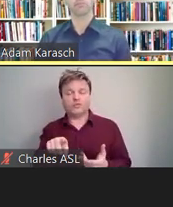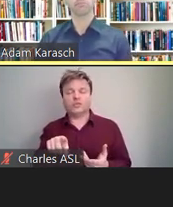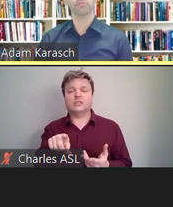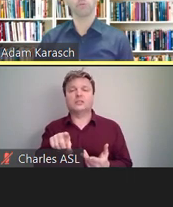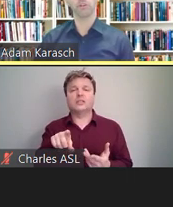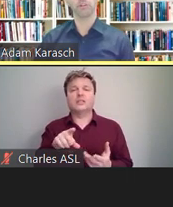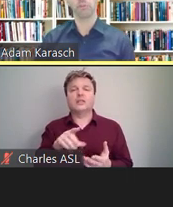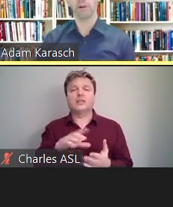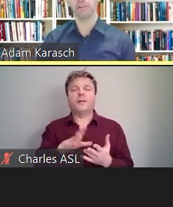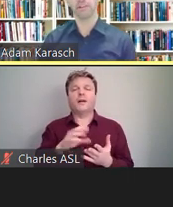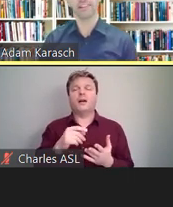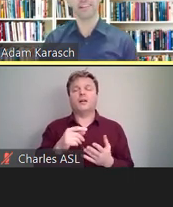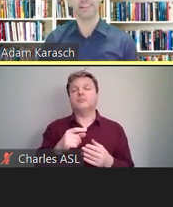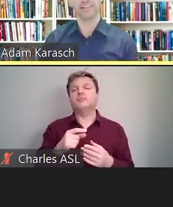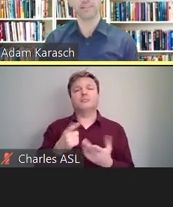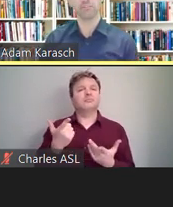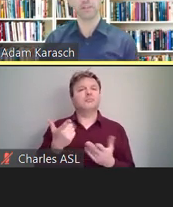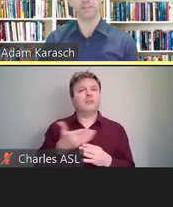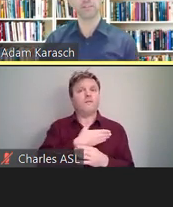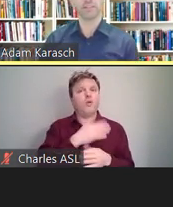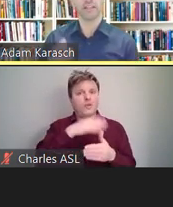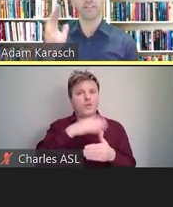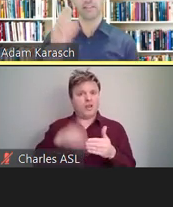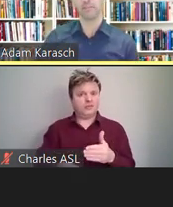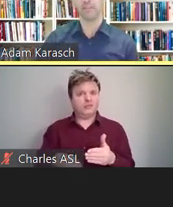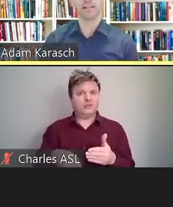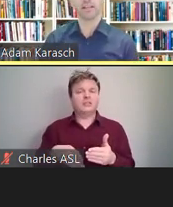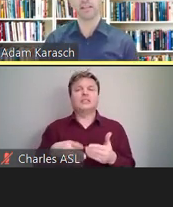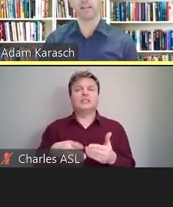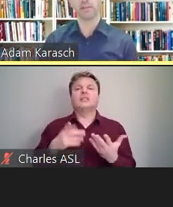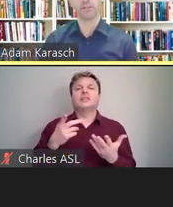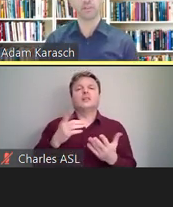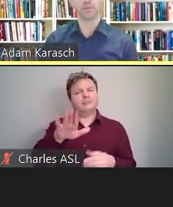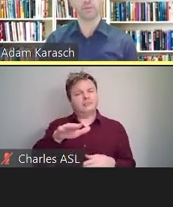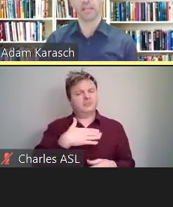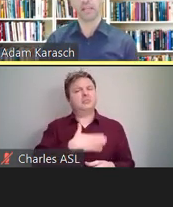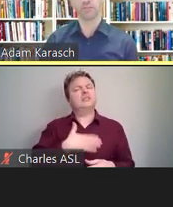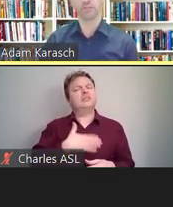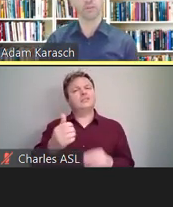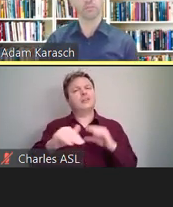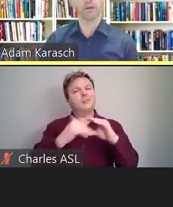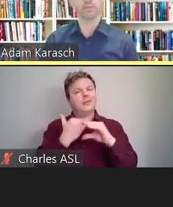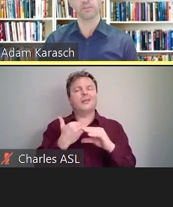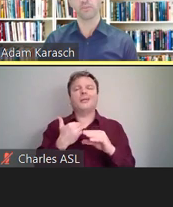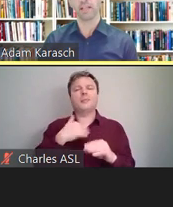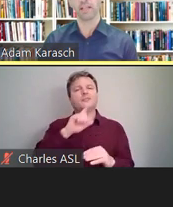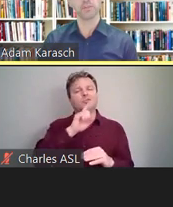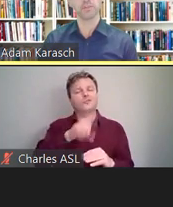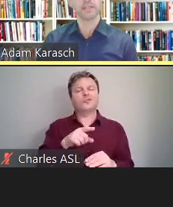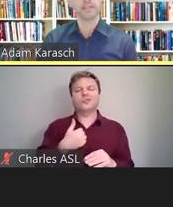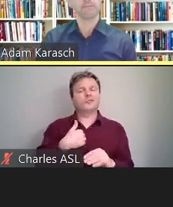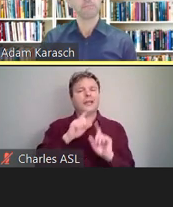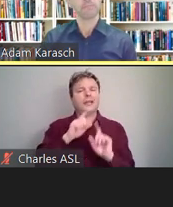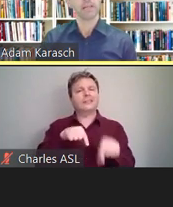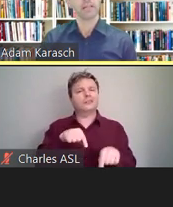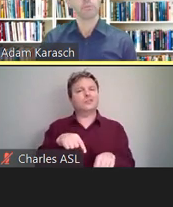before we depart here, then, please, just send us an email, and I'll make sure that we answer it as promptly as possible.